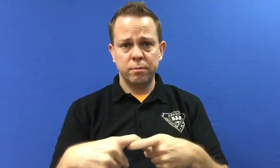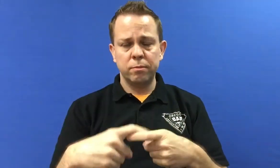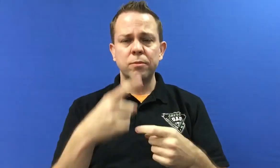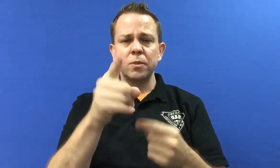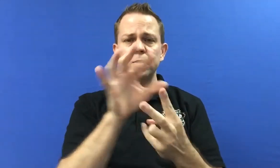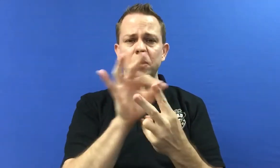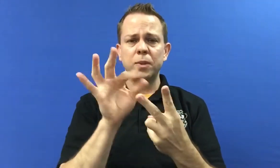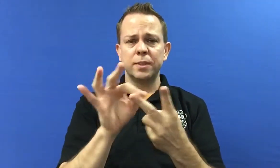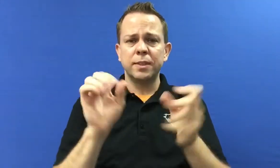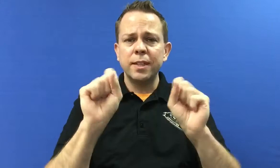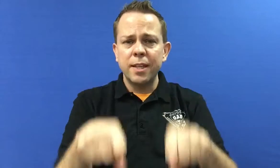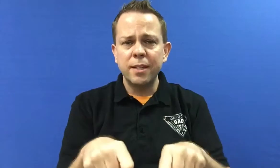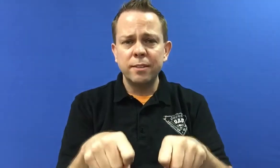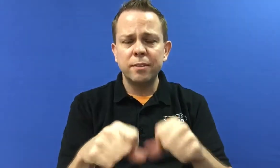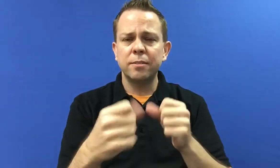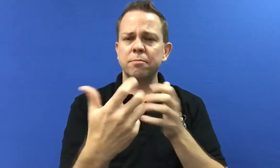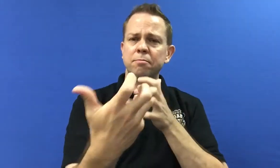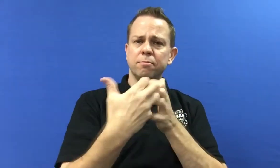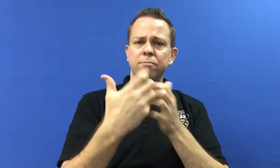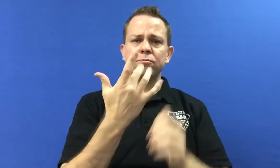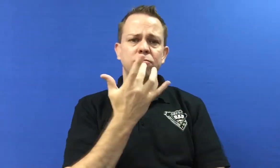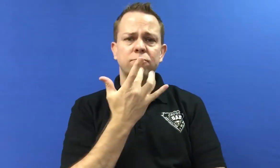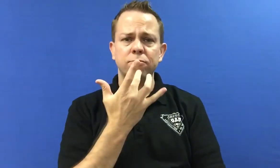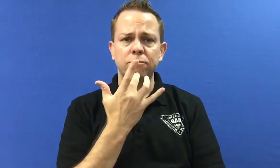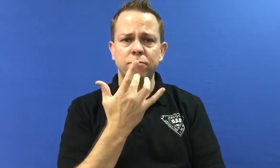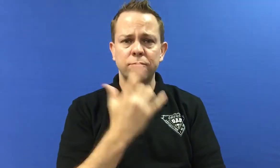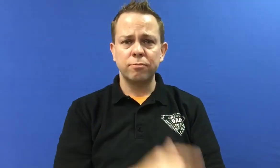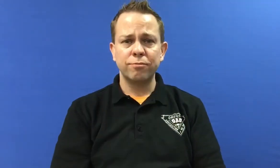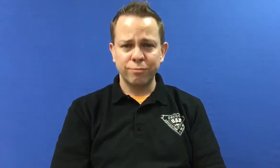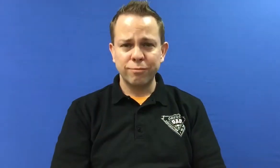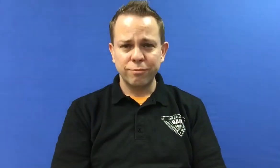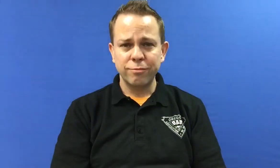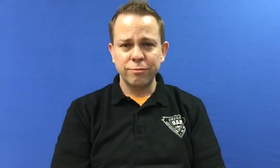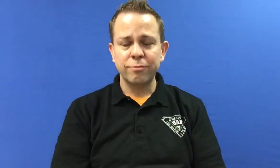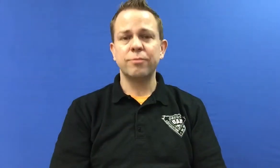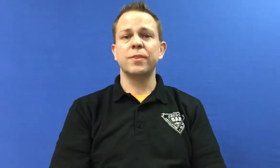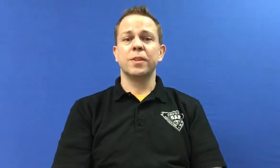You can pick either presenter, to match your preference.